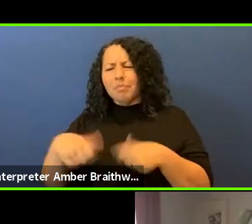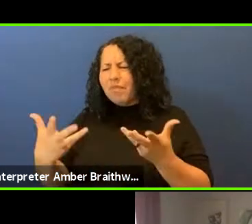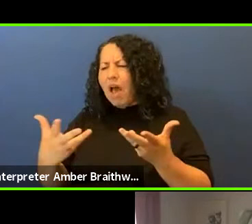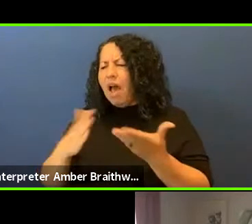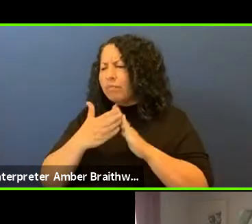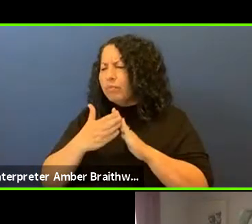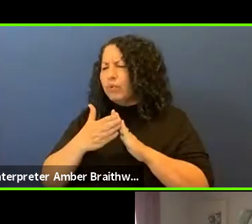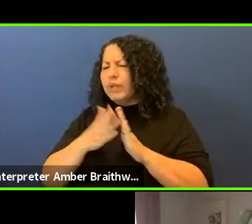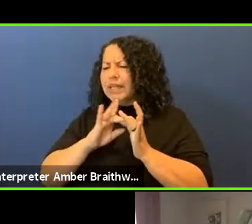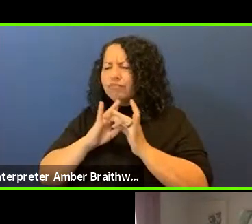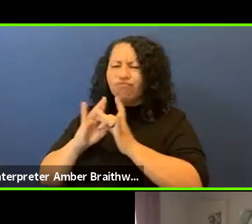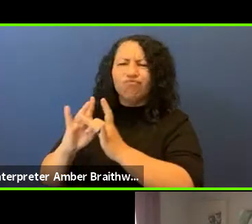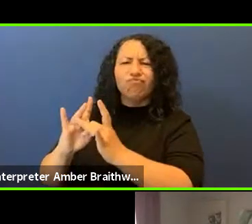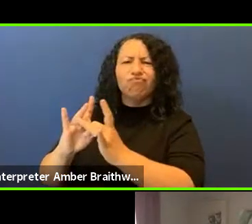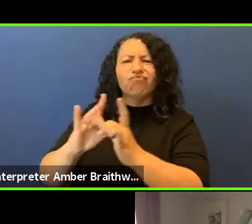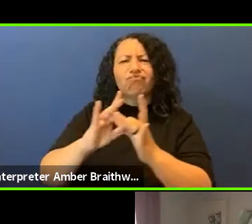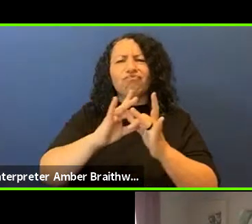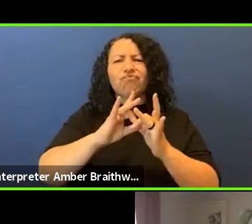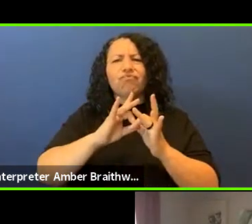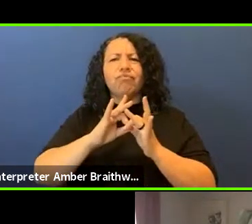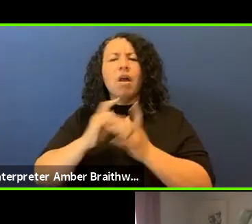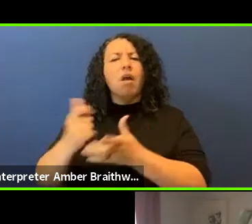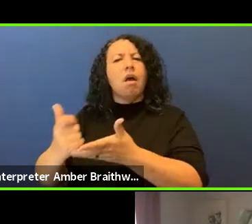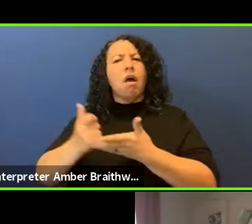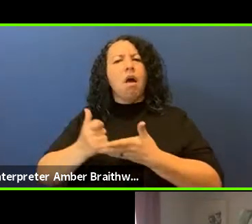community, and that help us to be ourselves as Indigenous